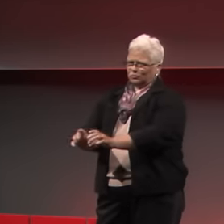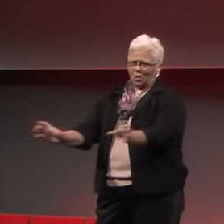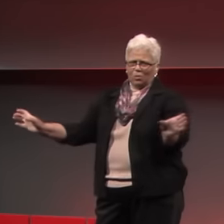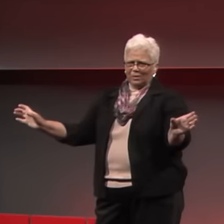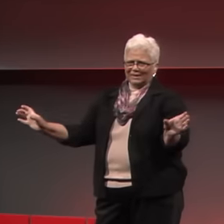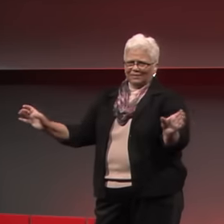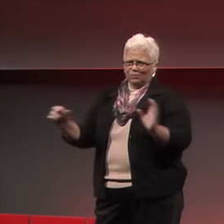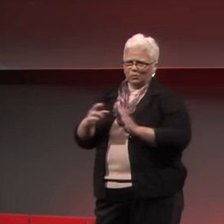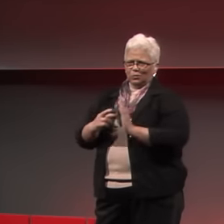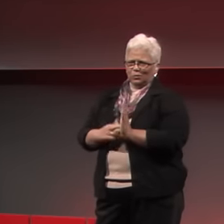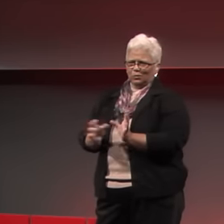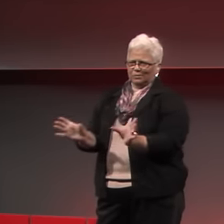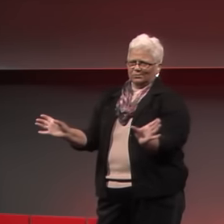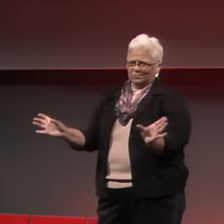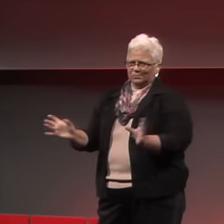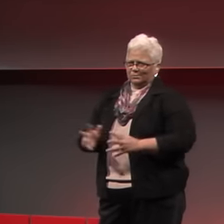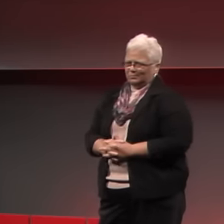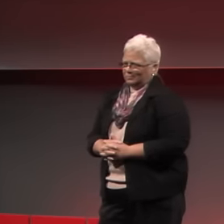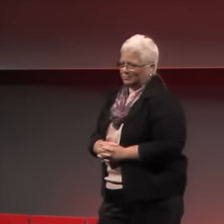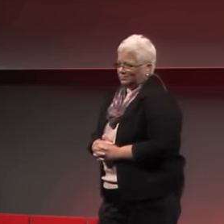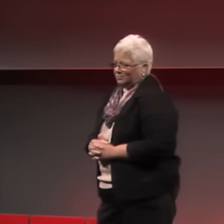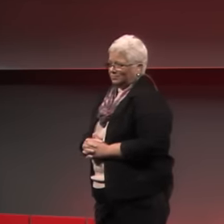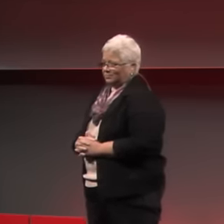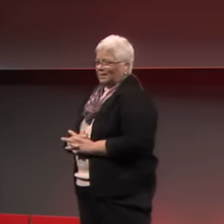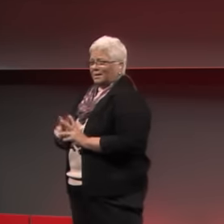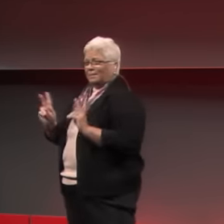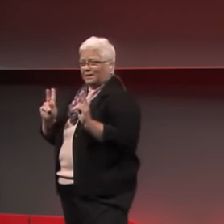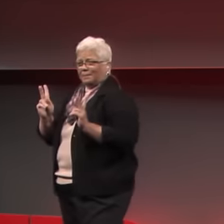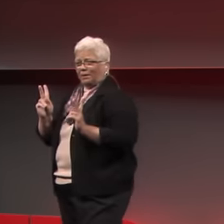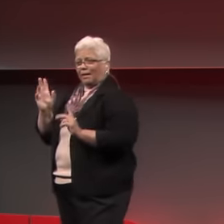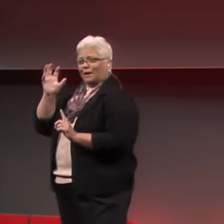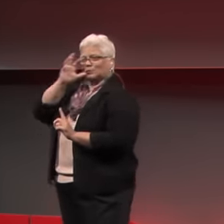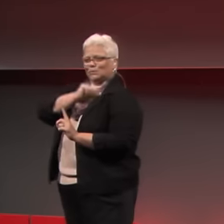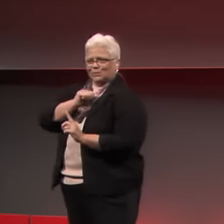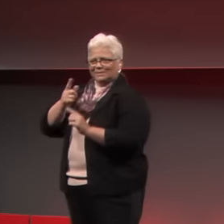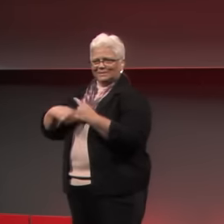It was a completely different and separate language with its own rules.